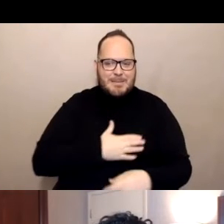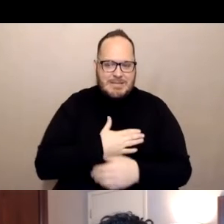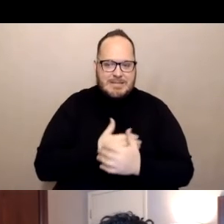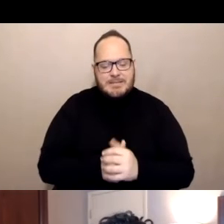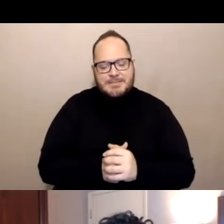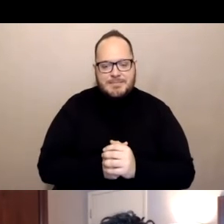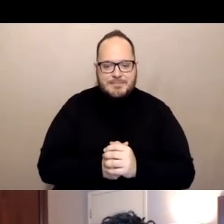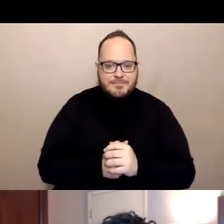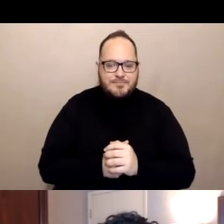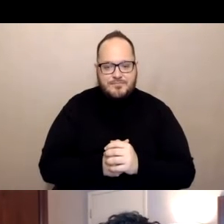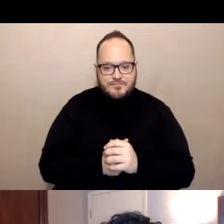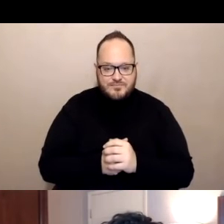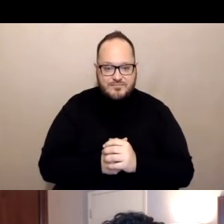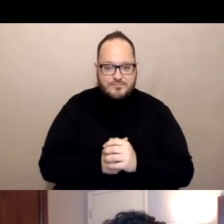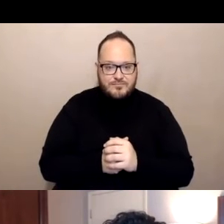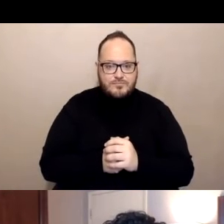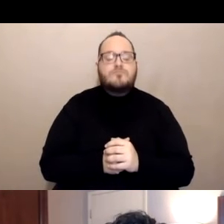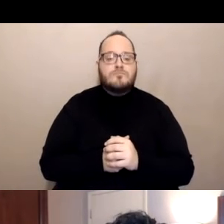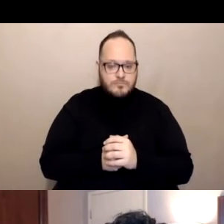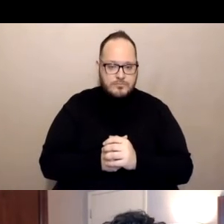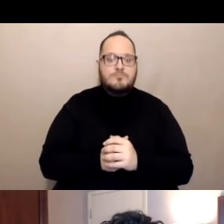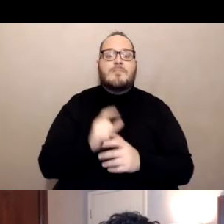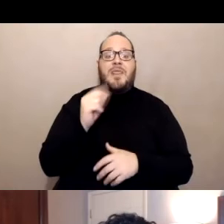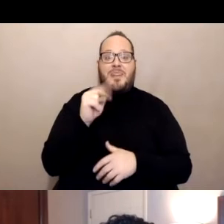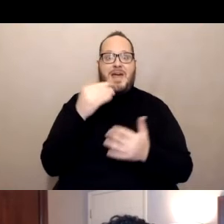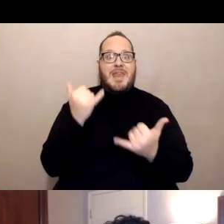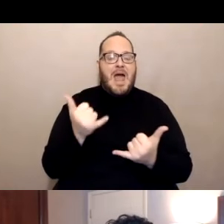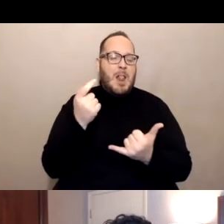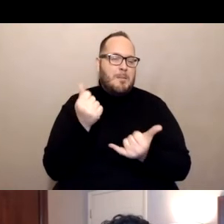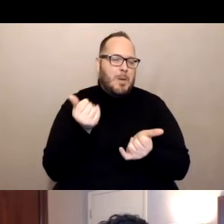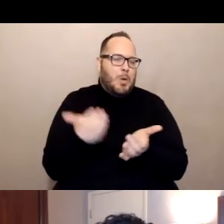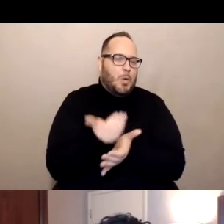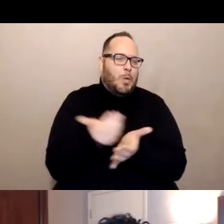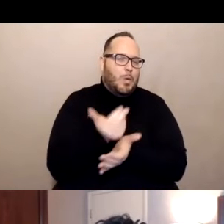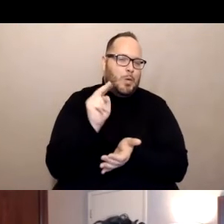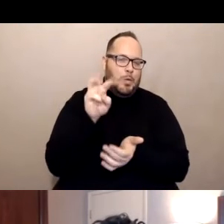And then this is a little bit newer of news. We saw a few weeks back the announcement